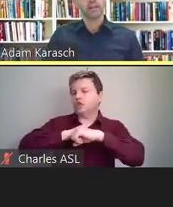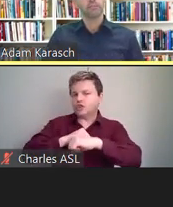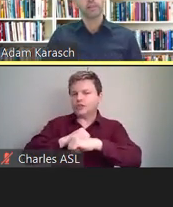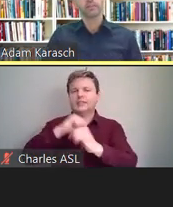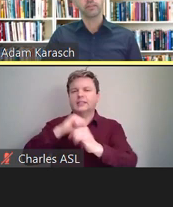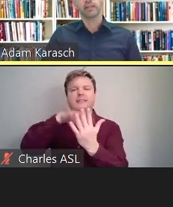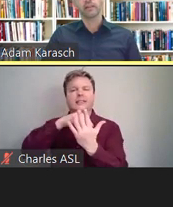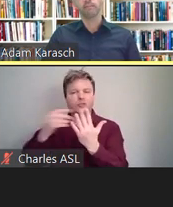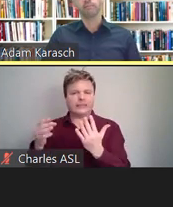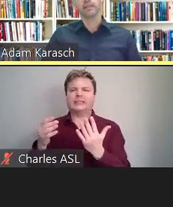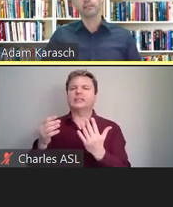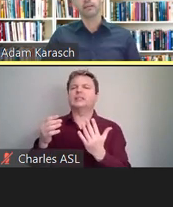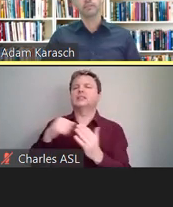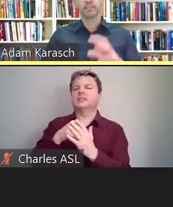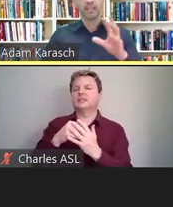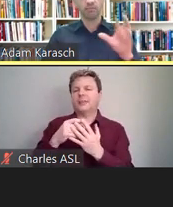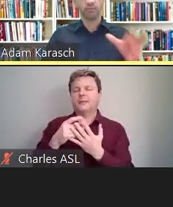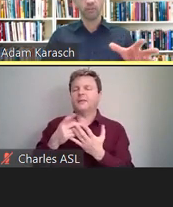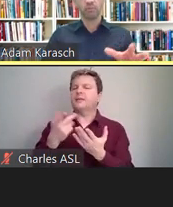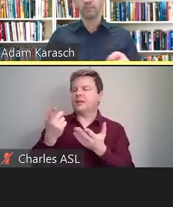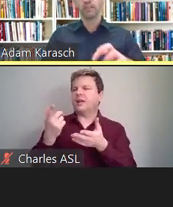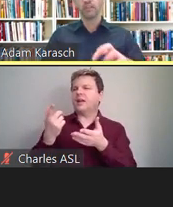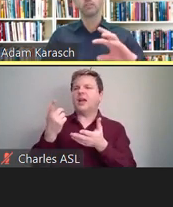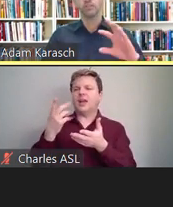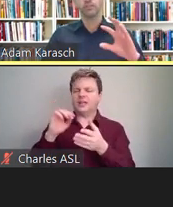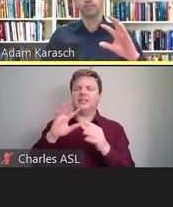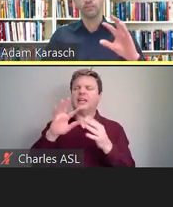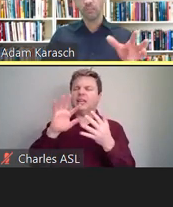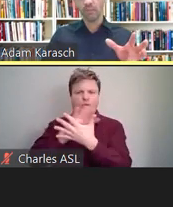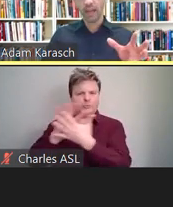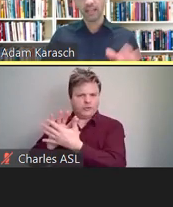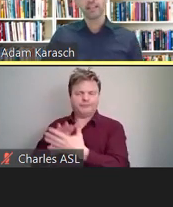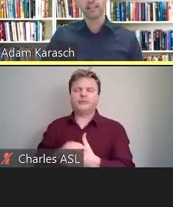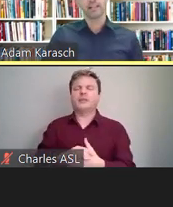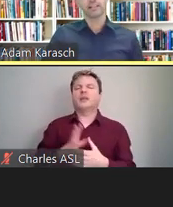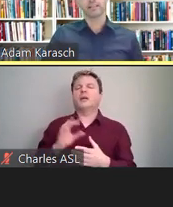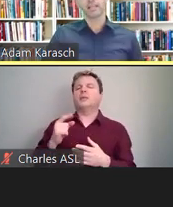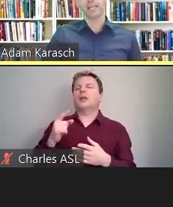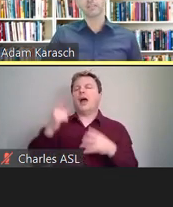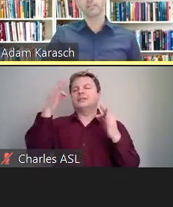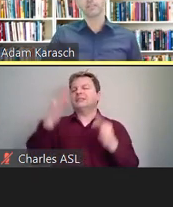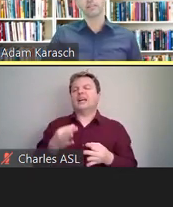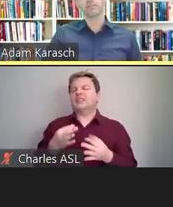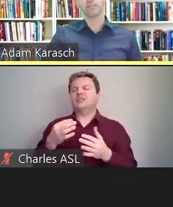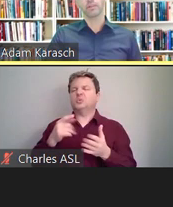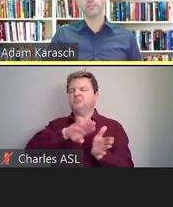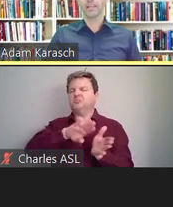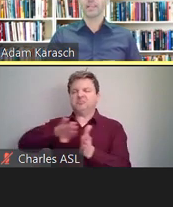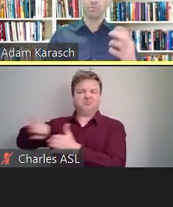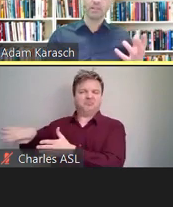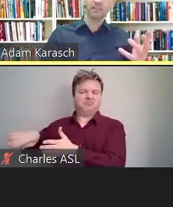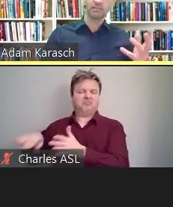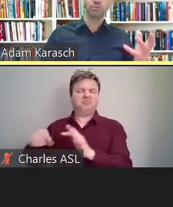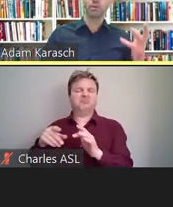But I've decided for this presentation, to skip that and because not everybody really